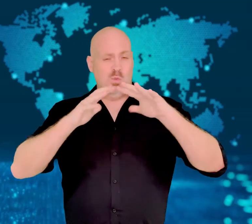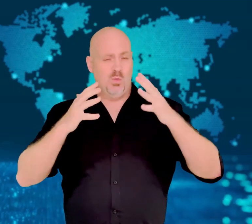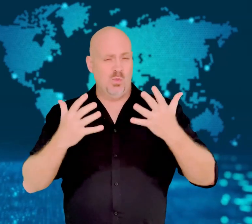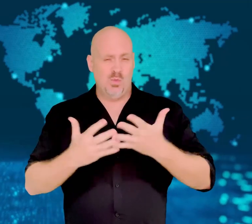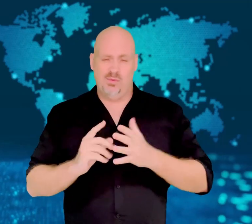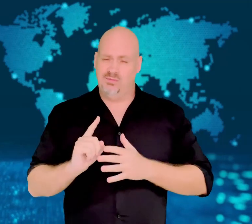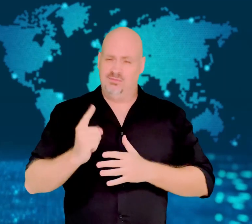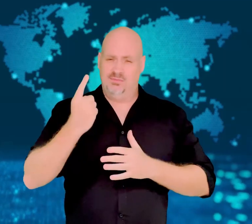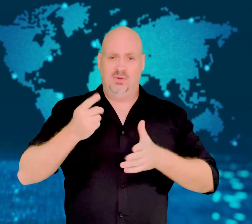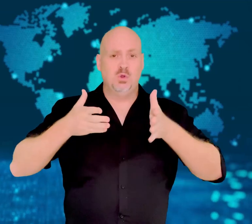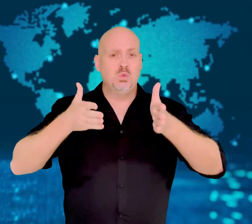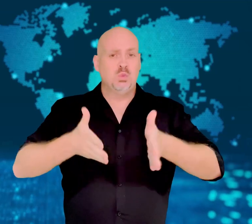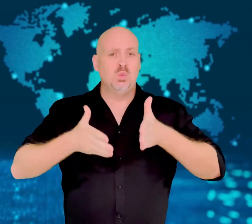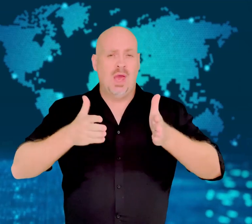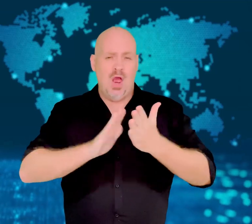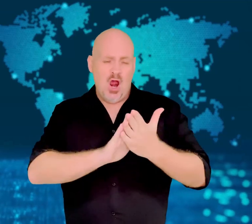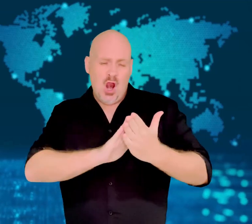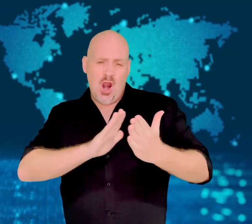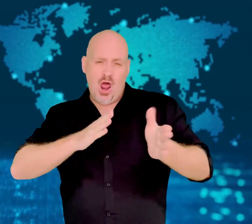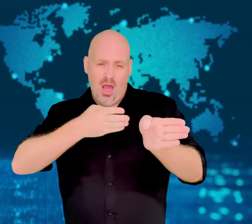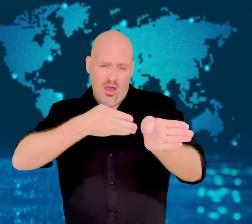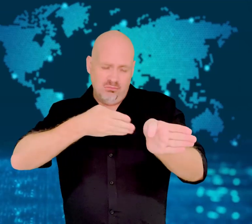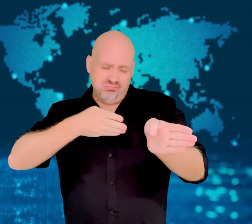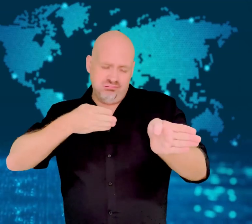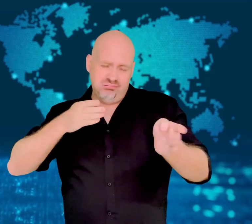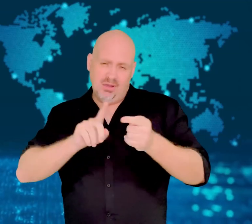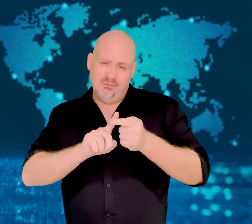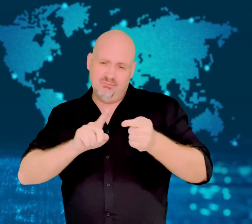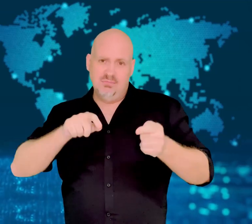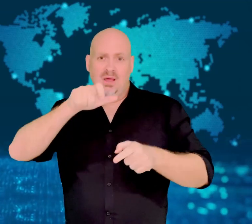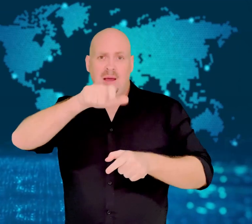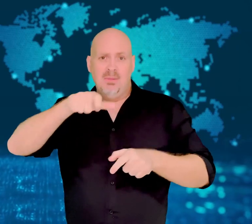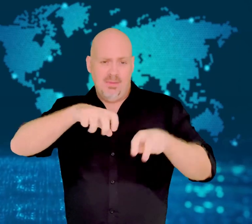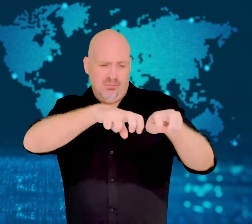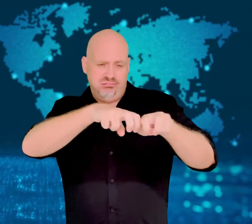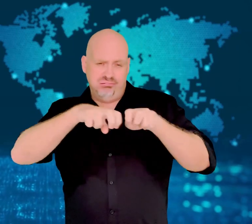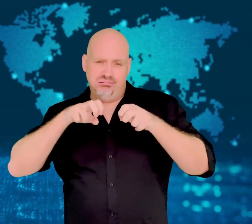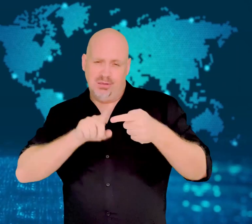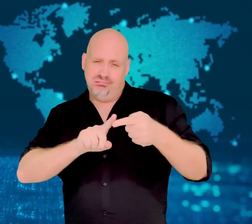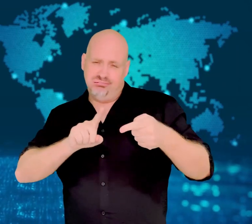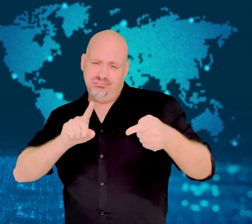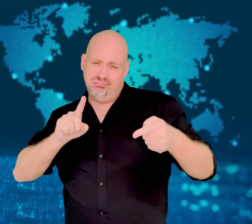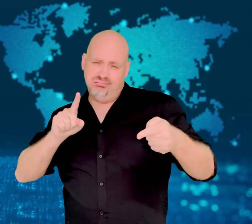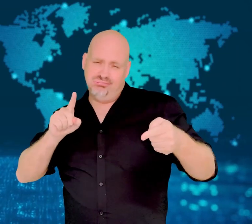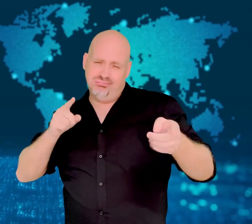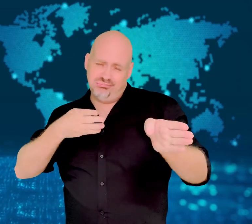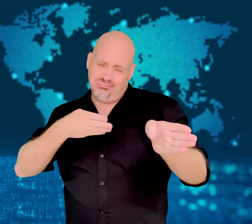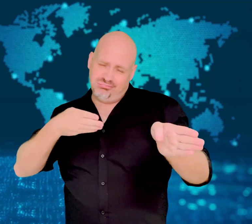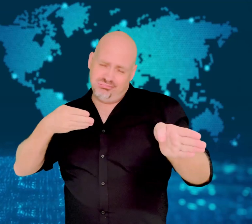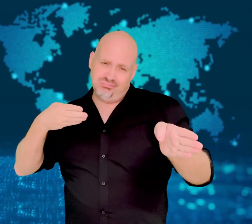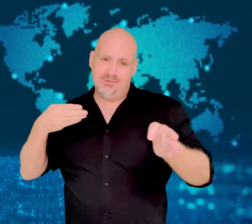the world's longest passenger train.